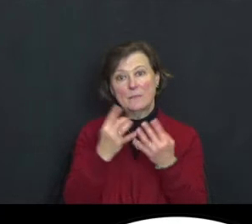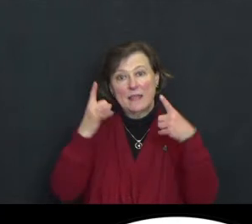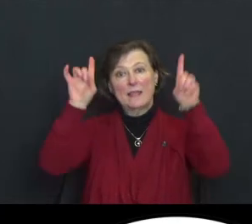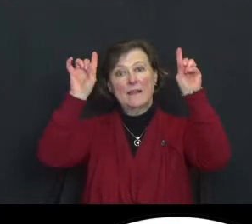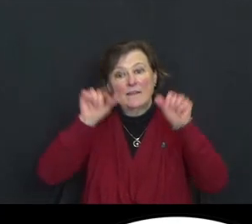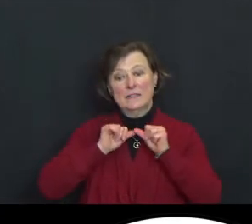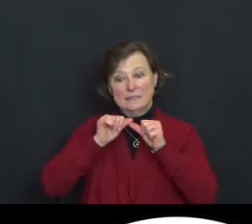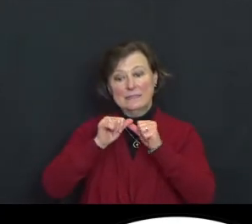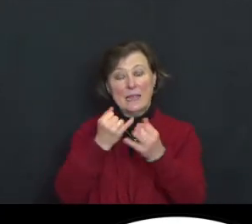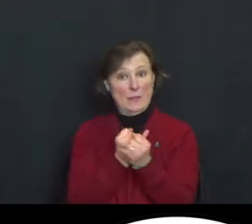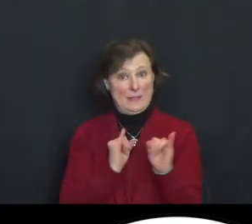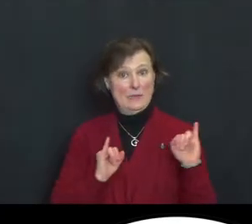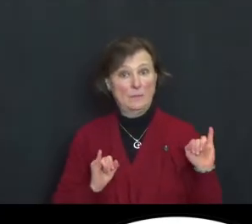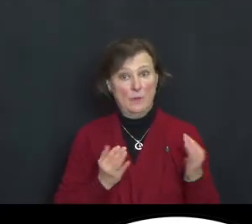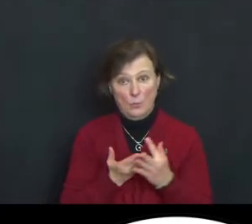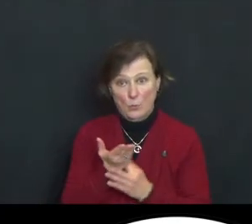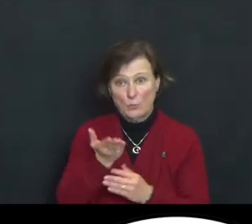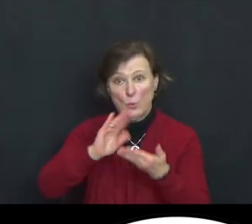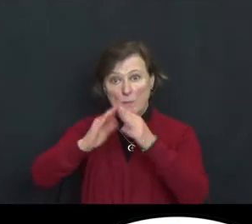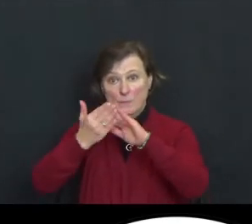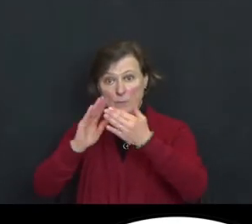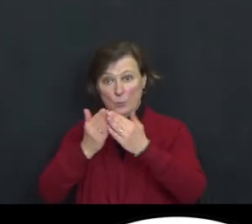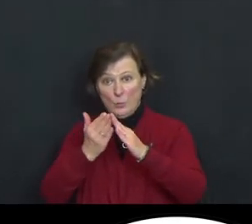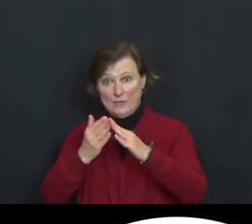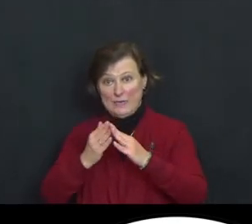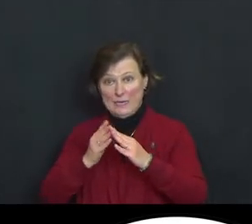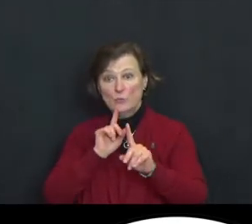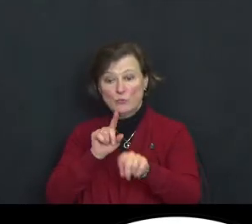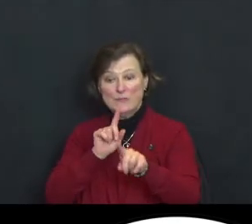through a community-based response.